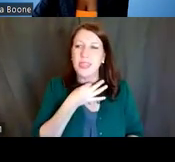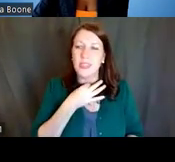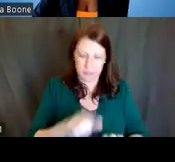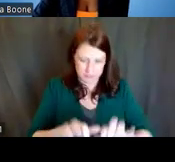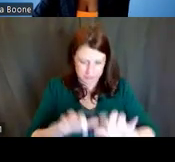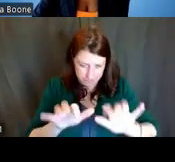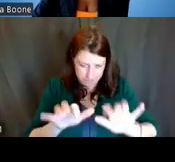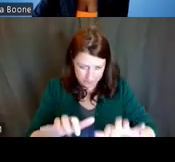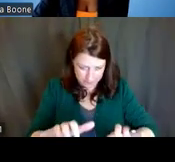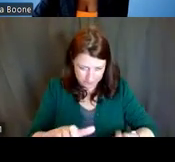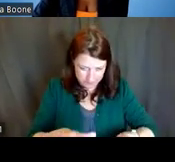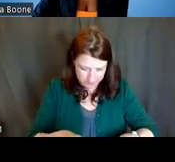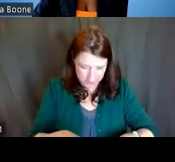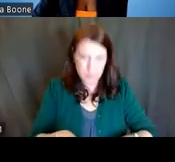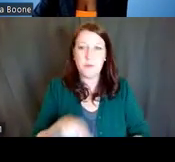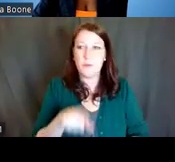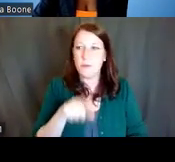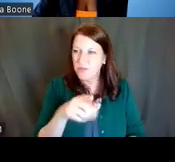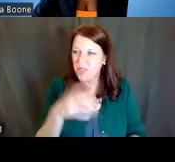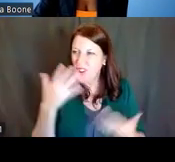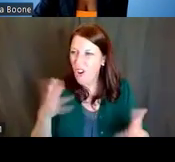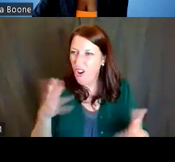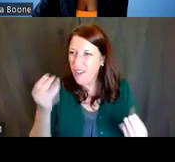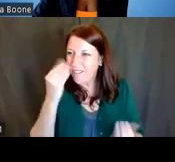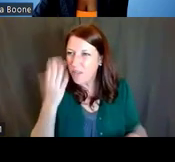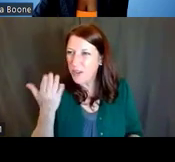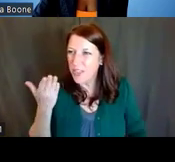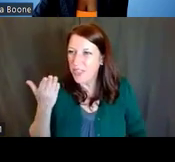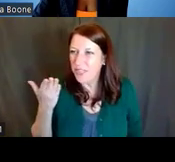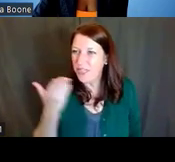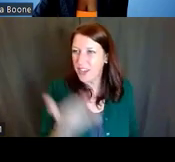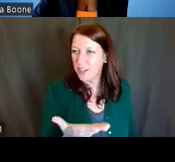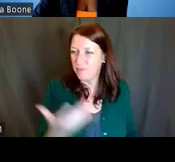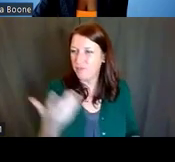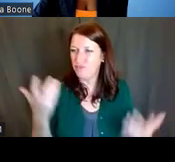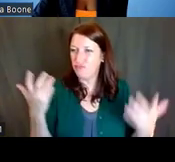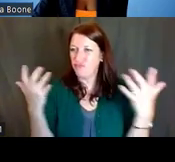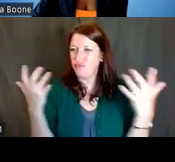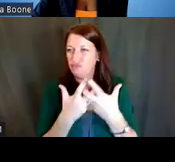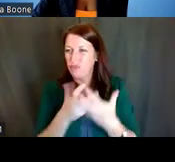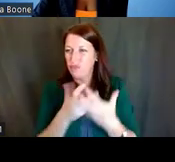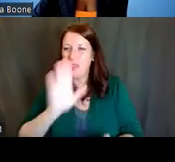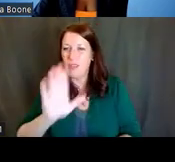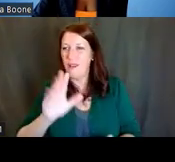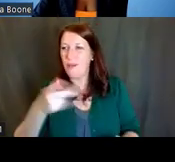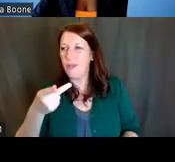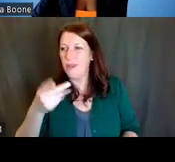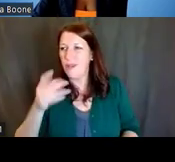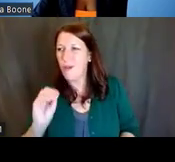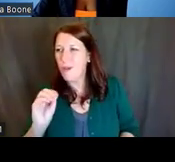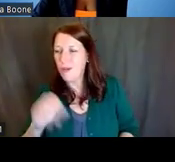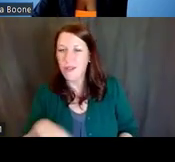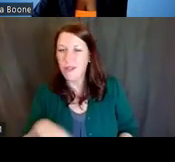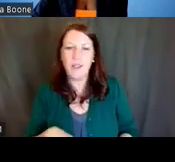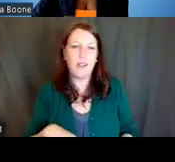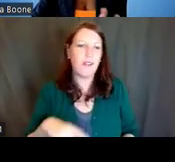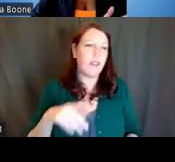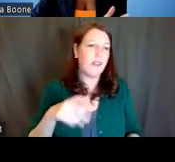the program officers who have those types of research and their portfolios, review panels, etcetera.